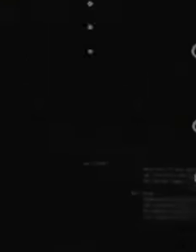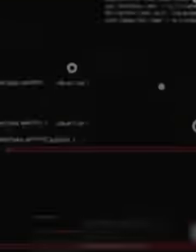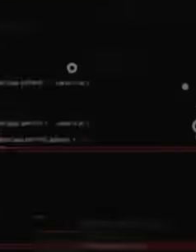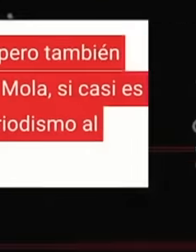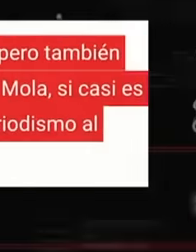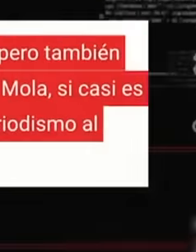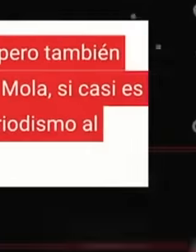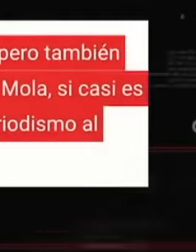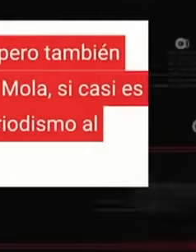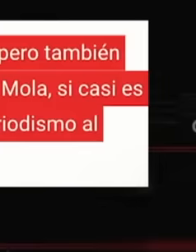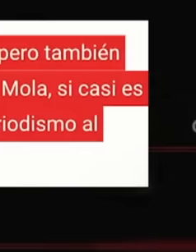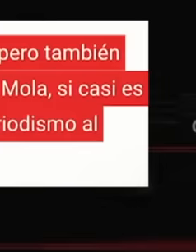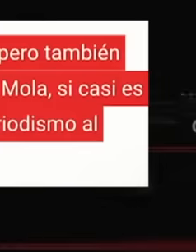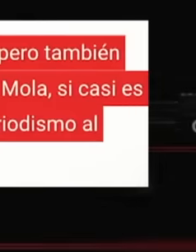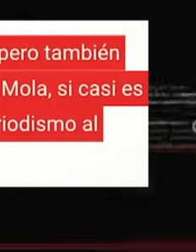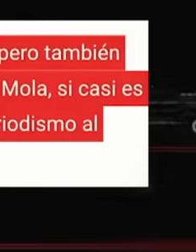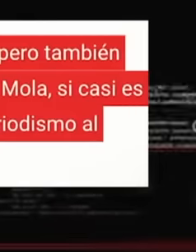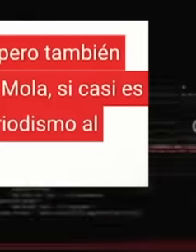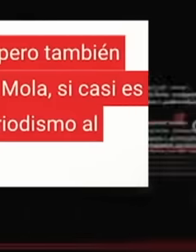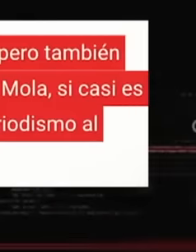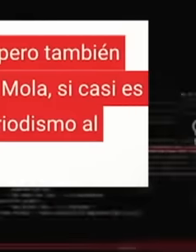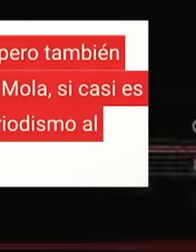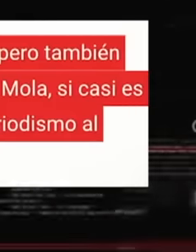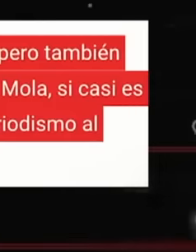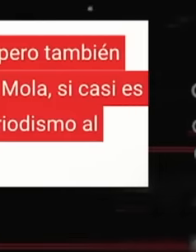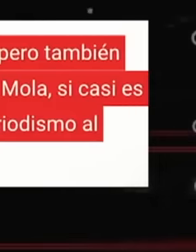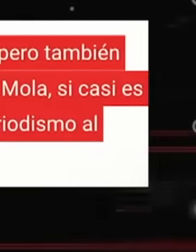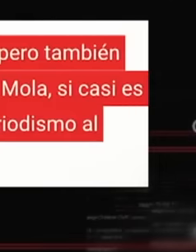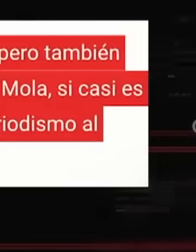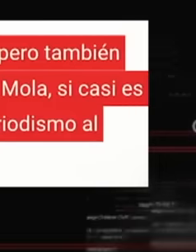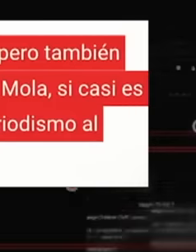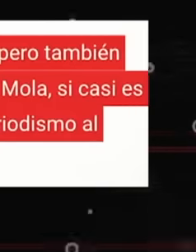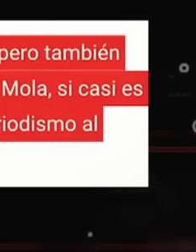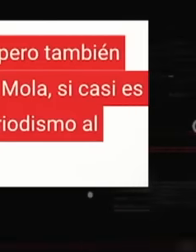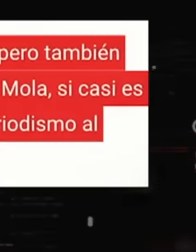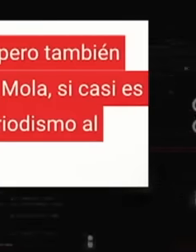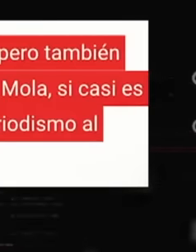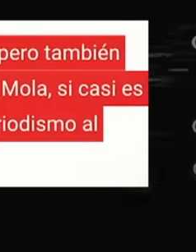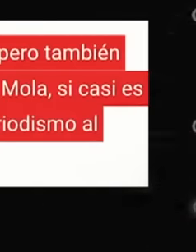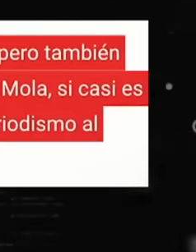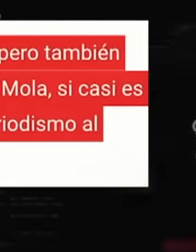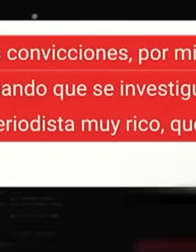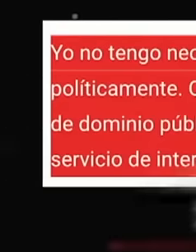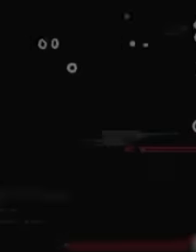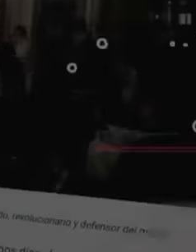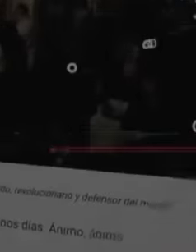but did not confirm the investigation. some against latinus as Latinus and Carlos Loret